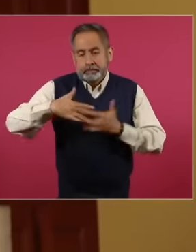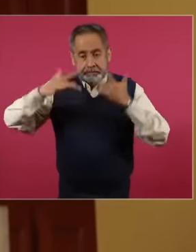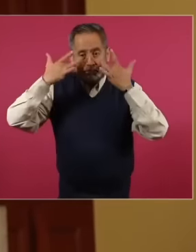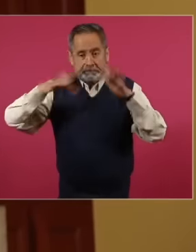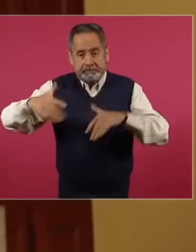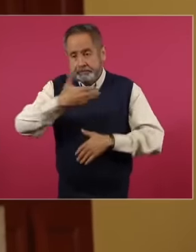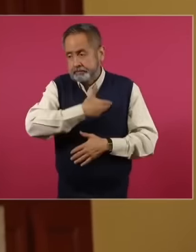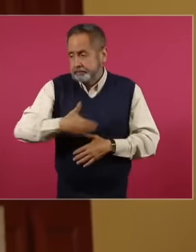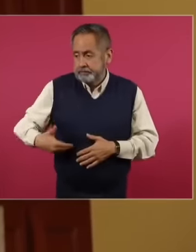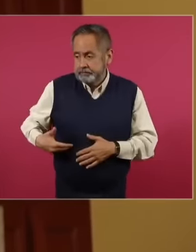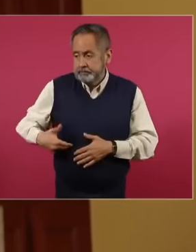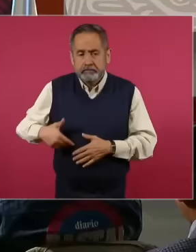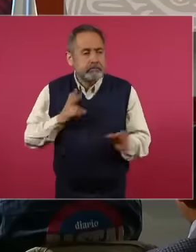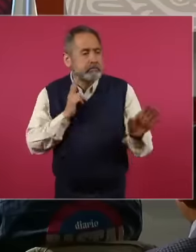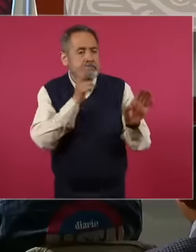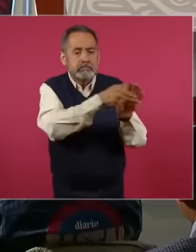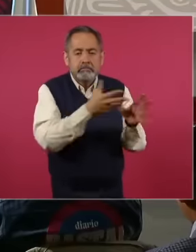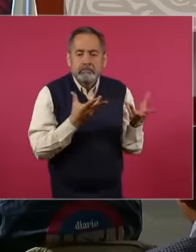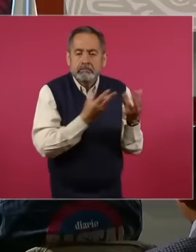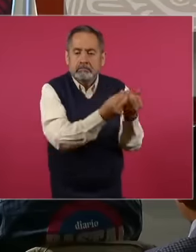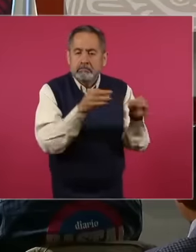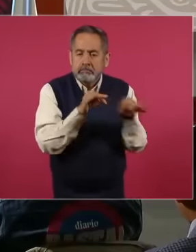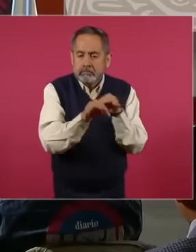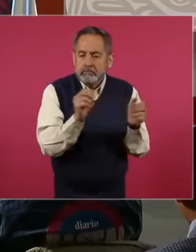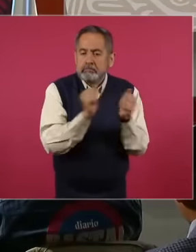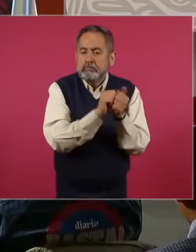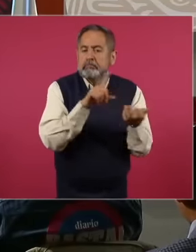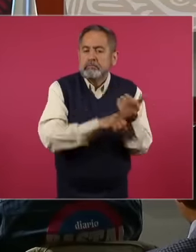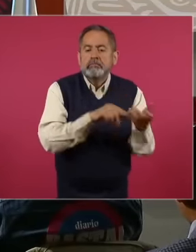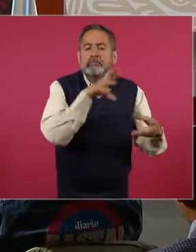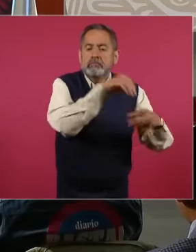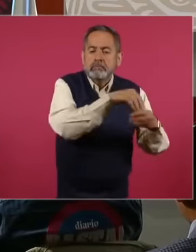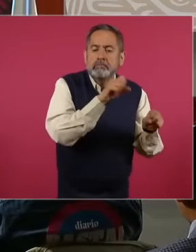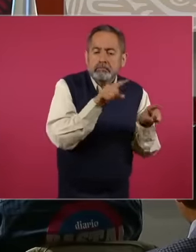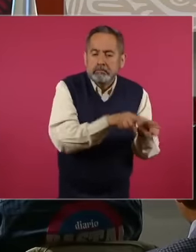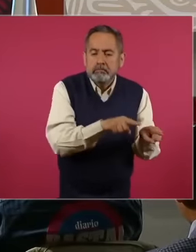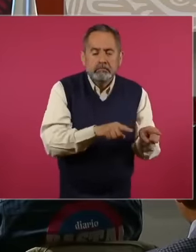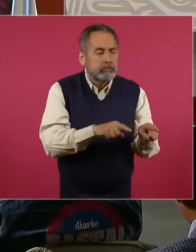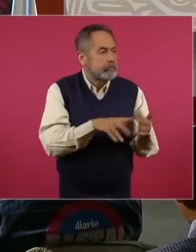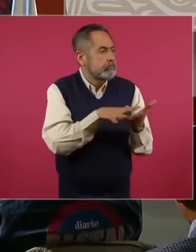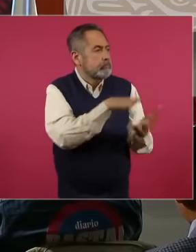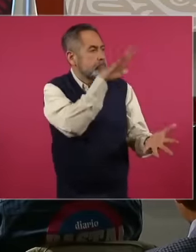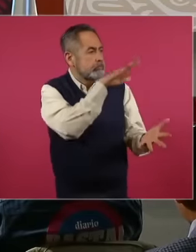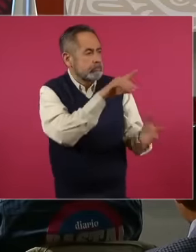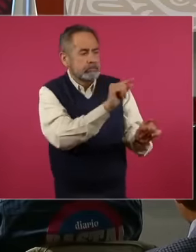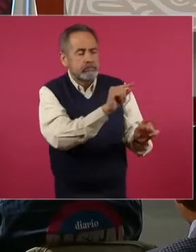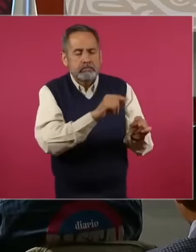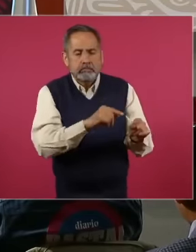of one of the companies that kept most of the country's railway infrastructure. In other